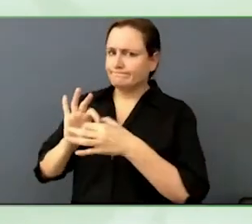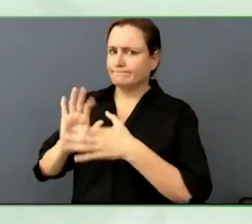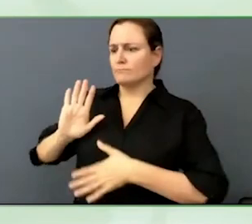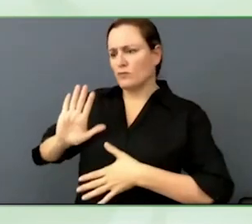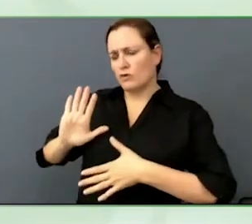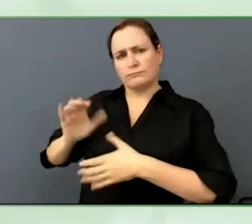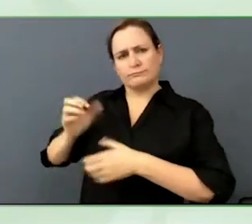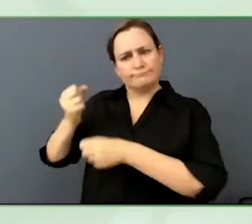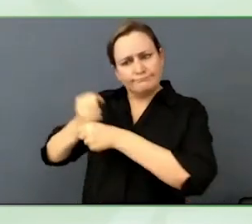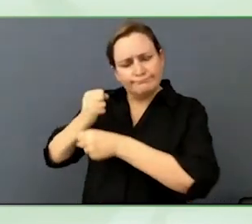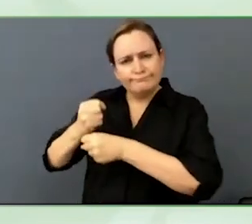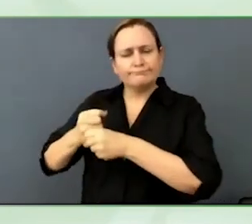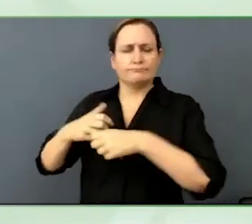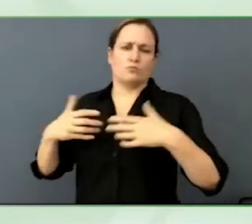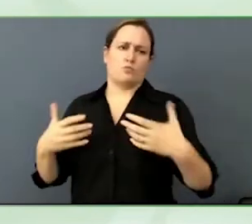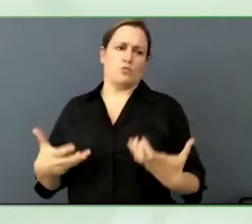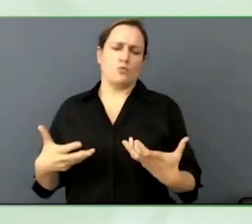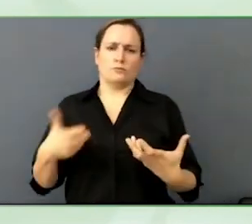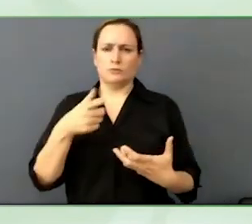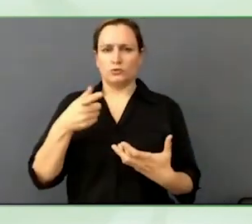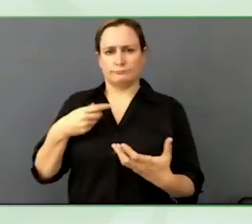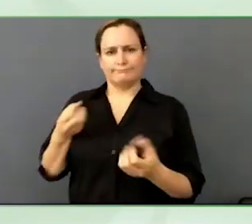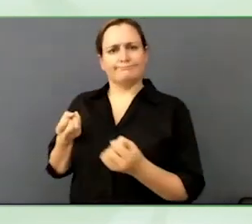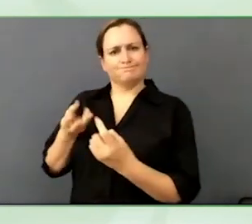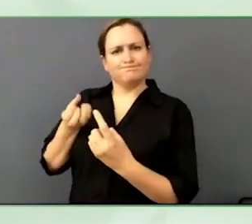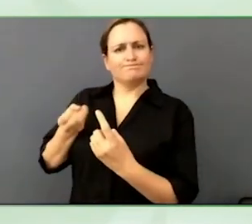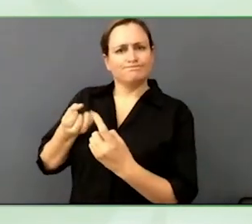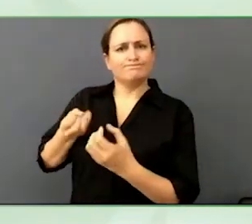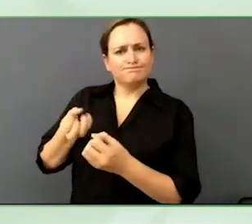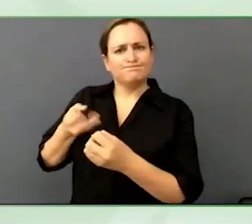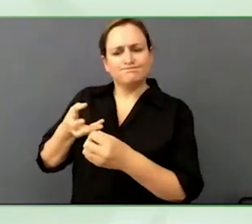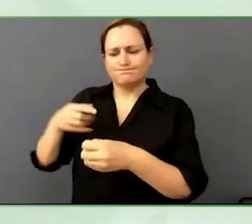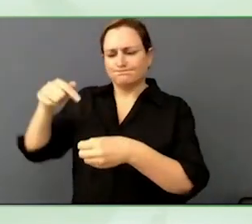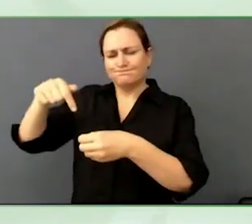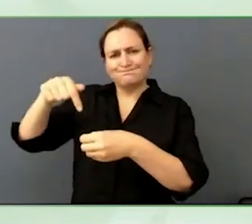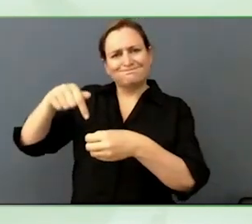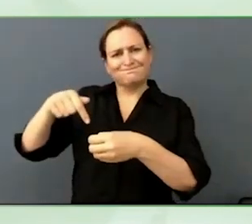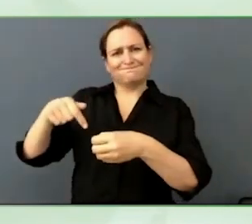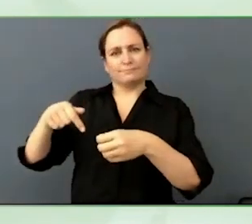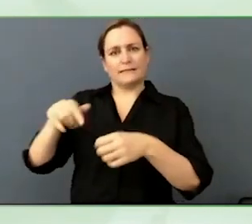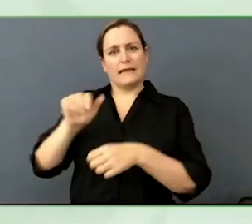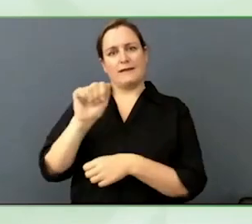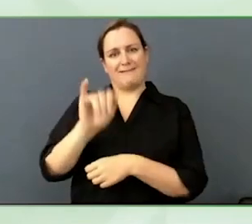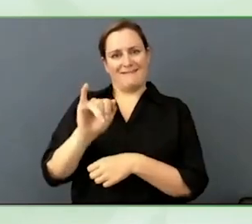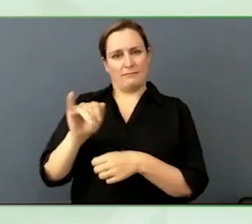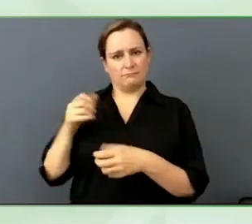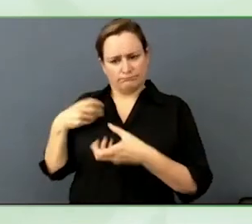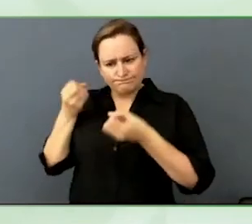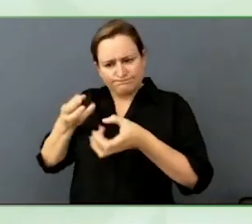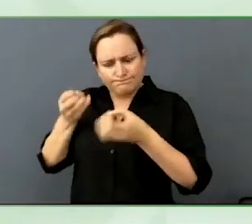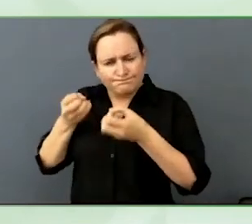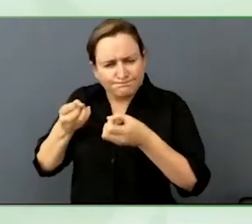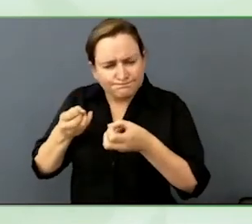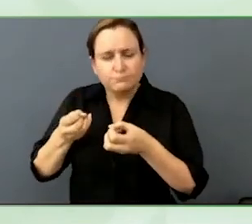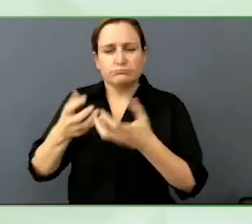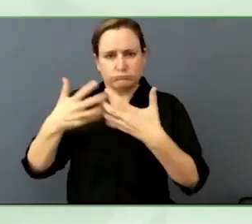circumstances of the content, you can start doing really well with a largely automated solution.